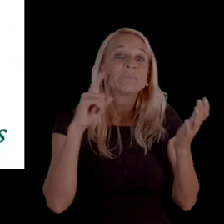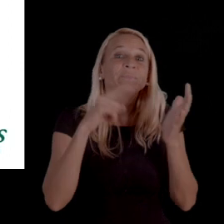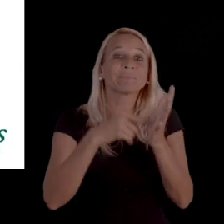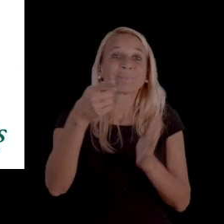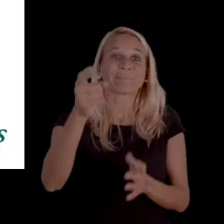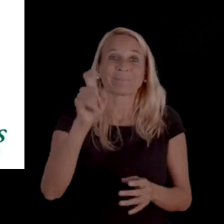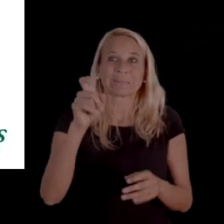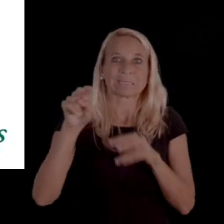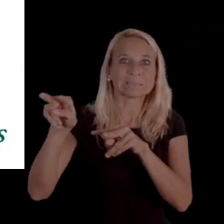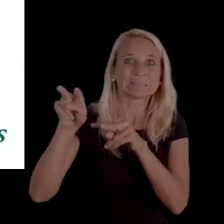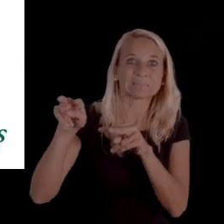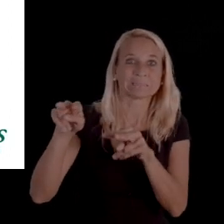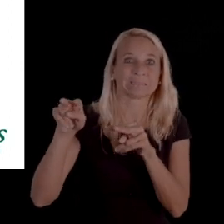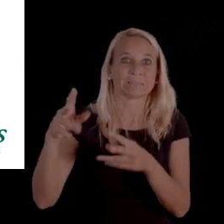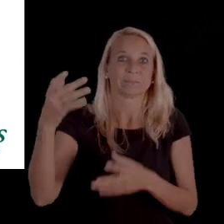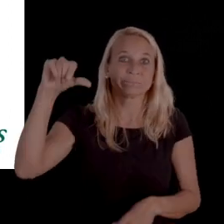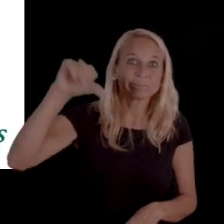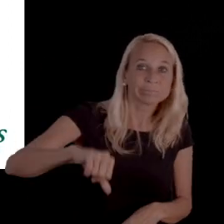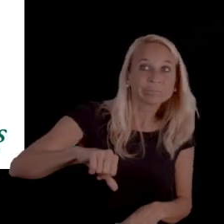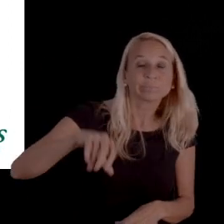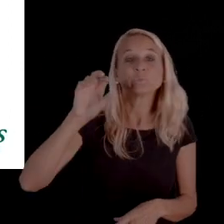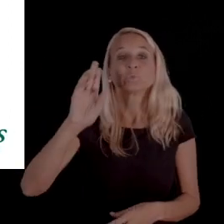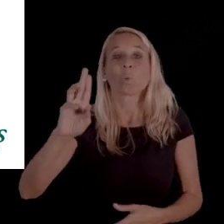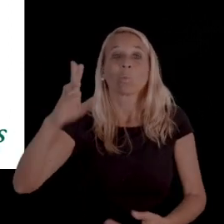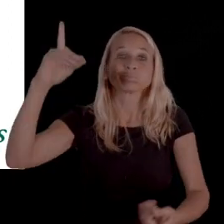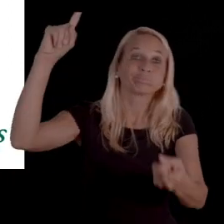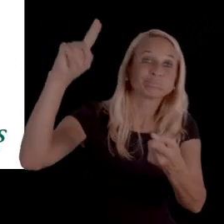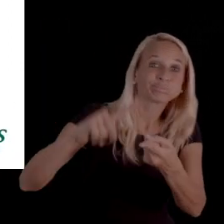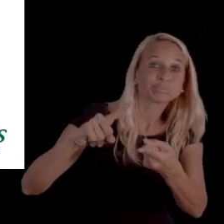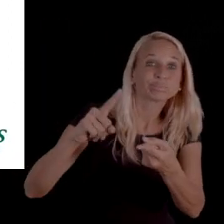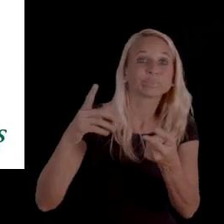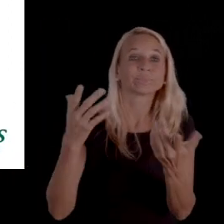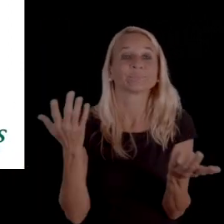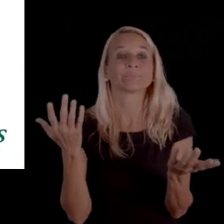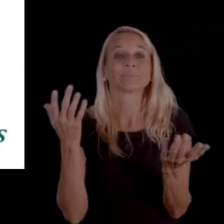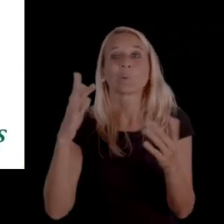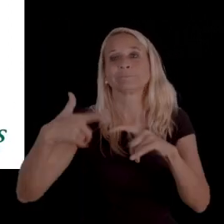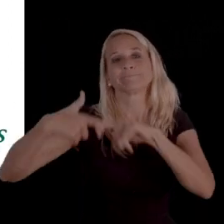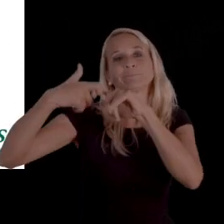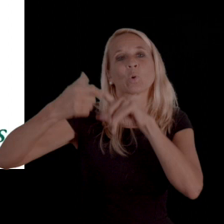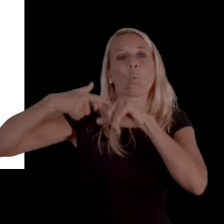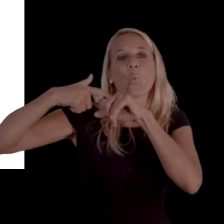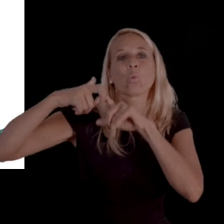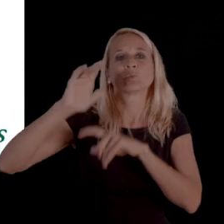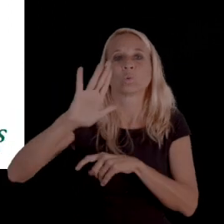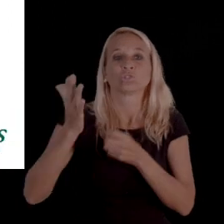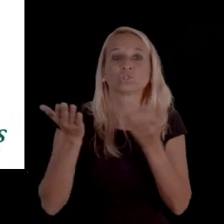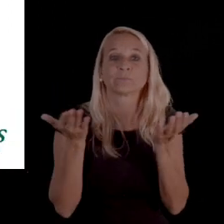what you have to be on the lookout for, so if it's a denial, reduction, or suspension